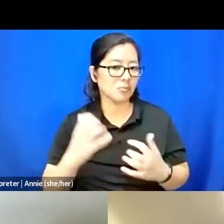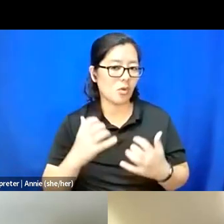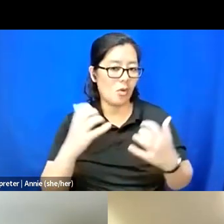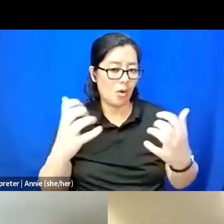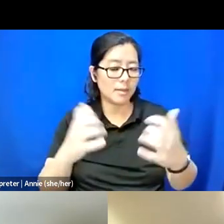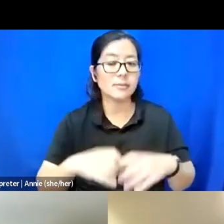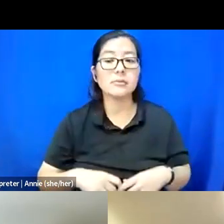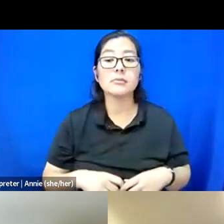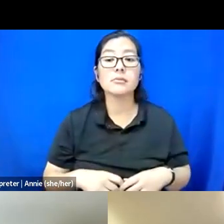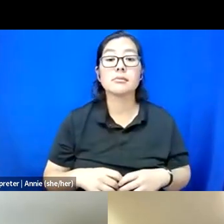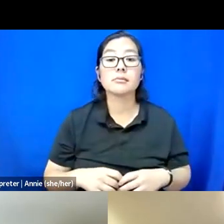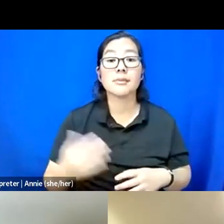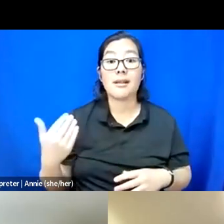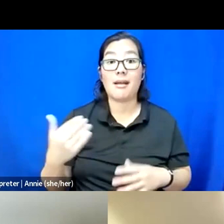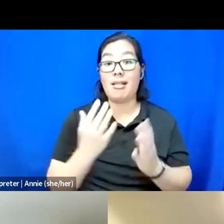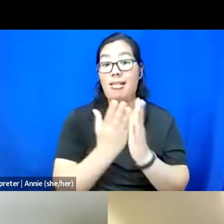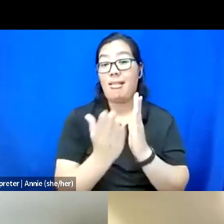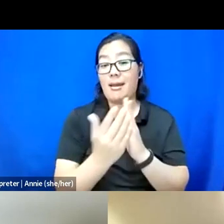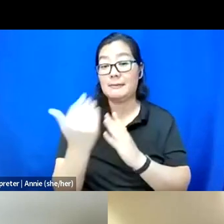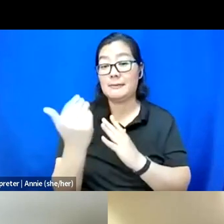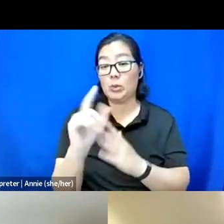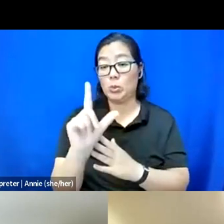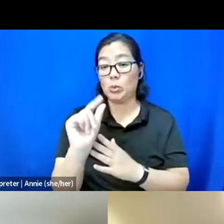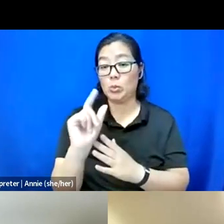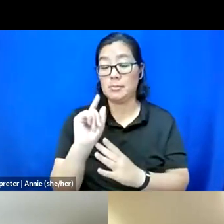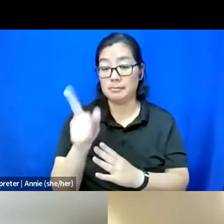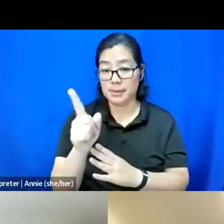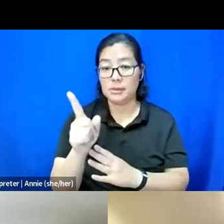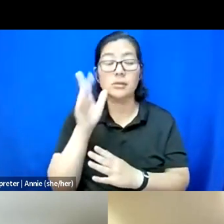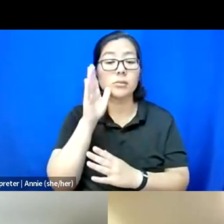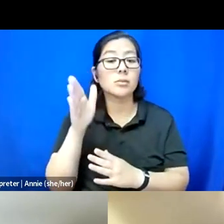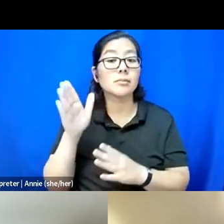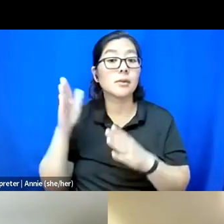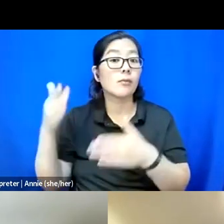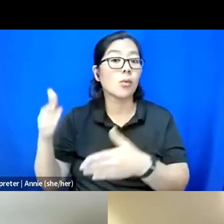the last 15 to 20 minutes are going to be for Q&A.